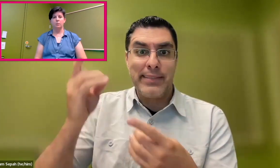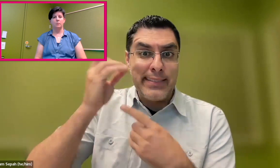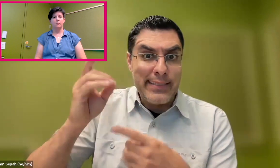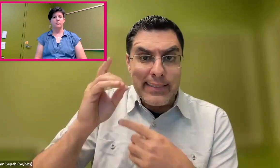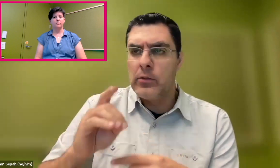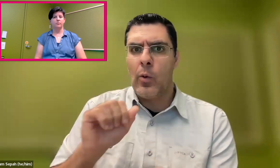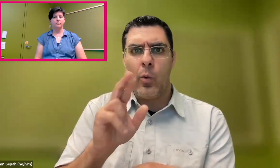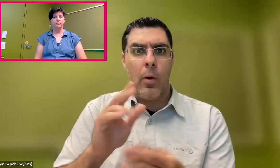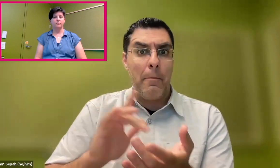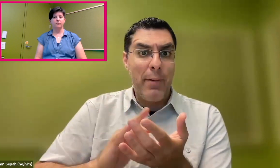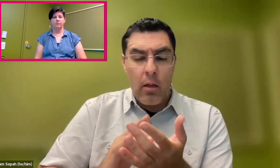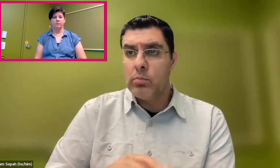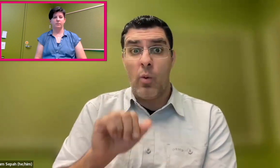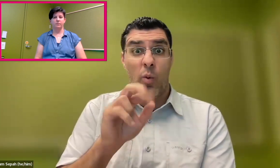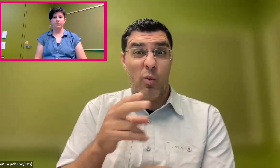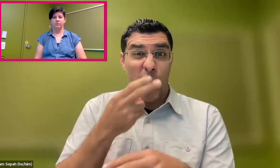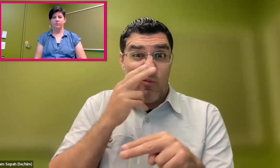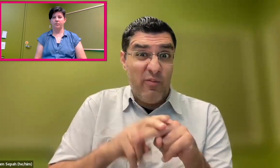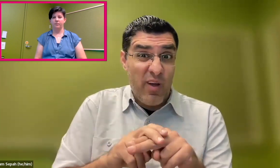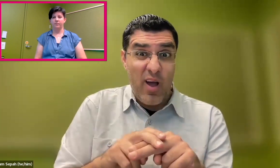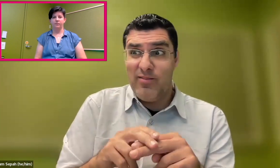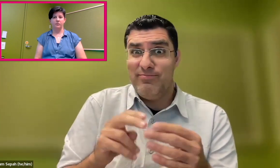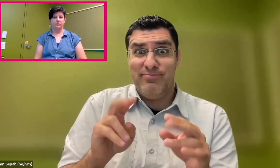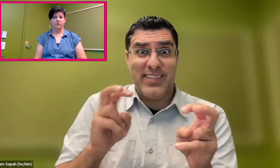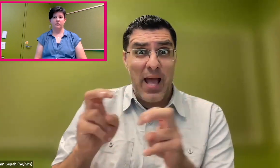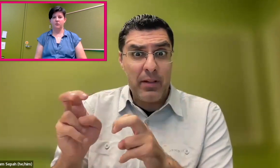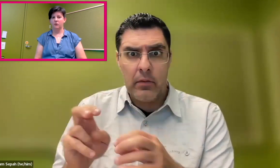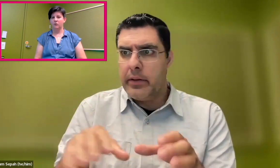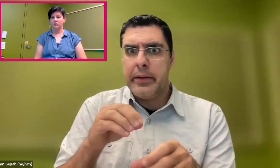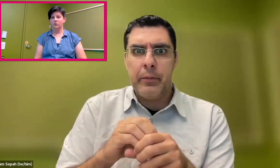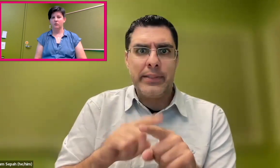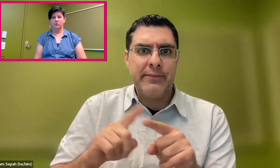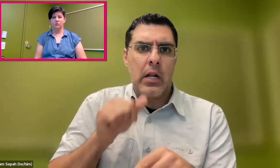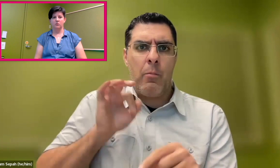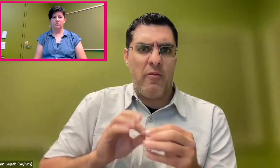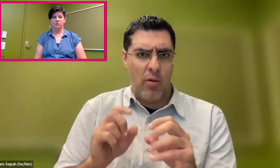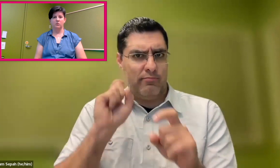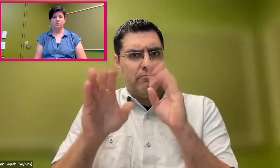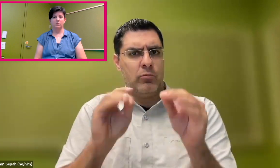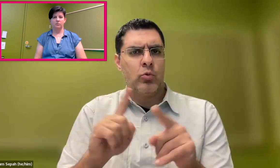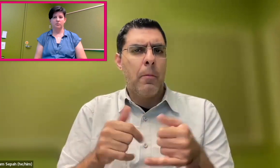And we saw whether it helps-- it can help any sort of different diseases, et cetera.